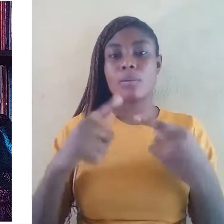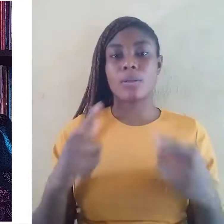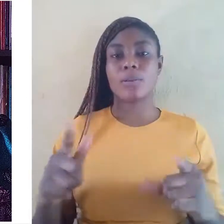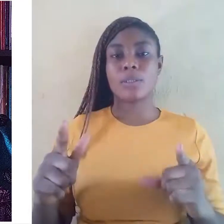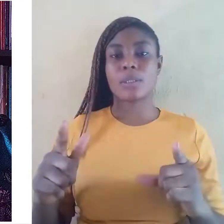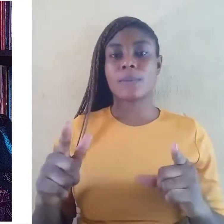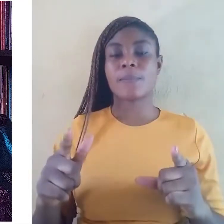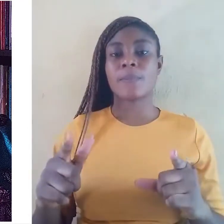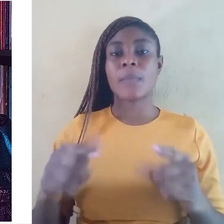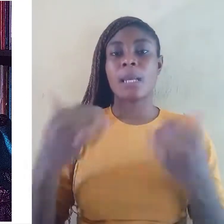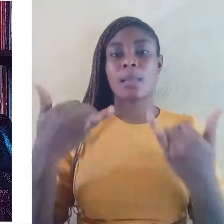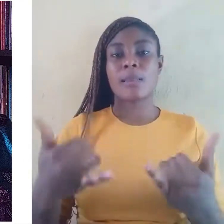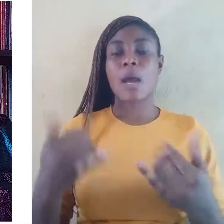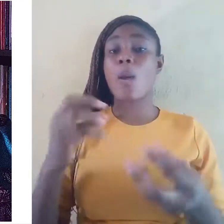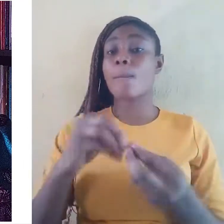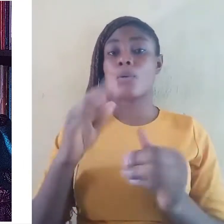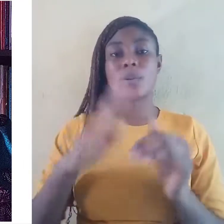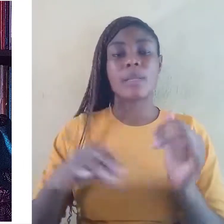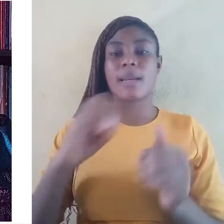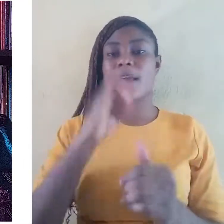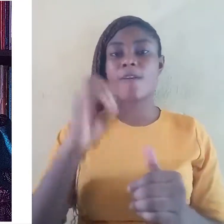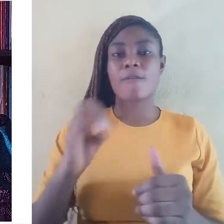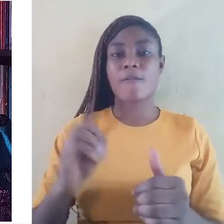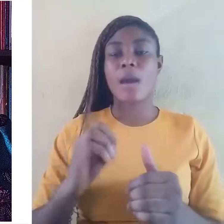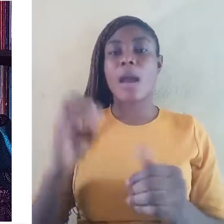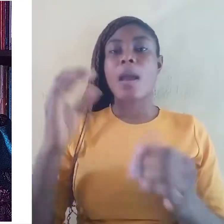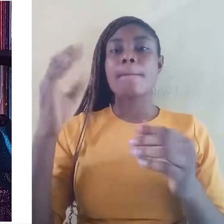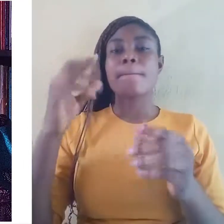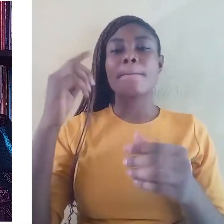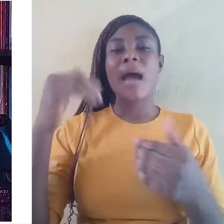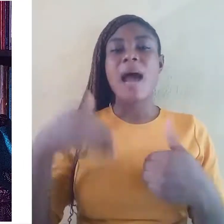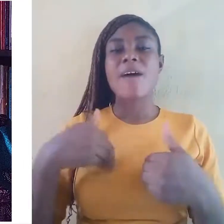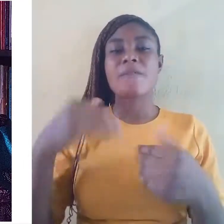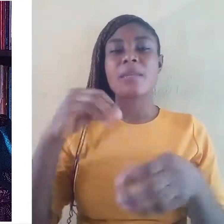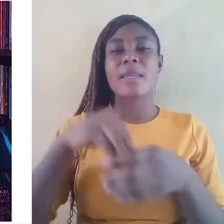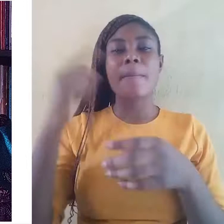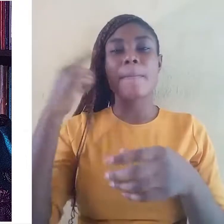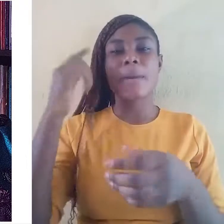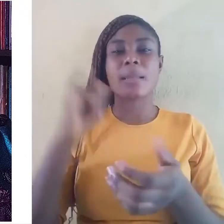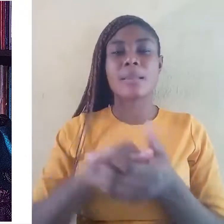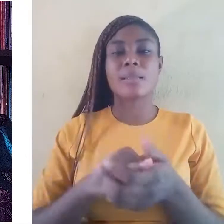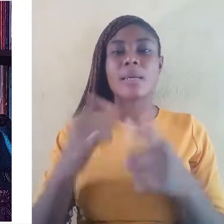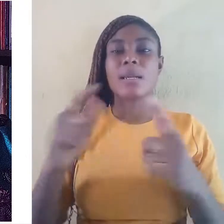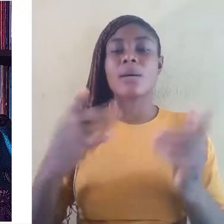ever, bearing in mind that language rights are particularly important for accessing other